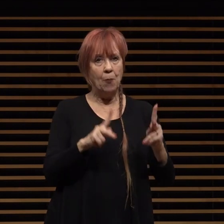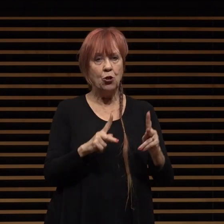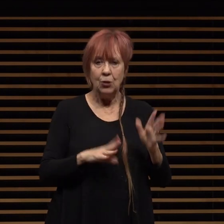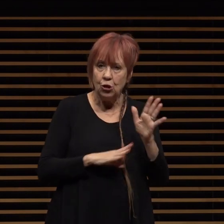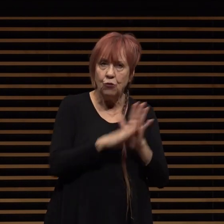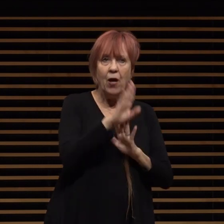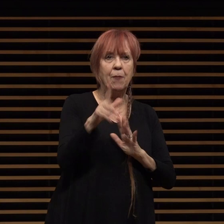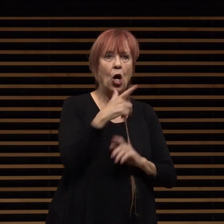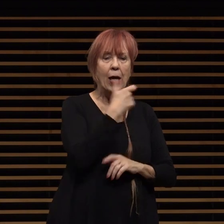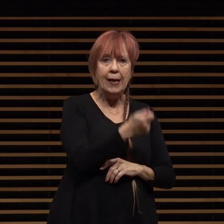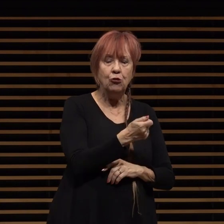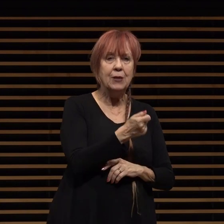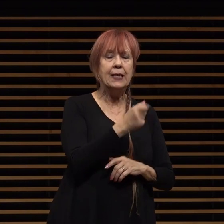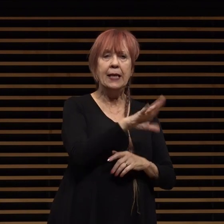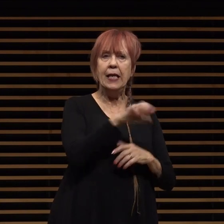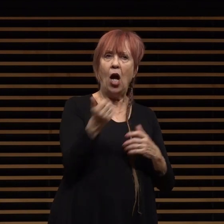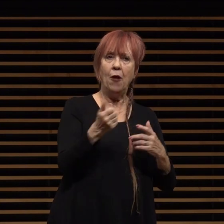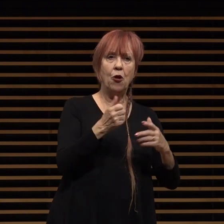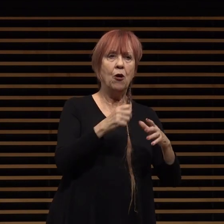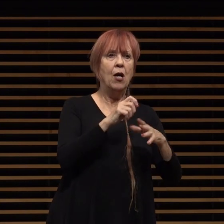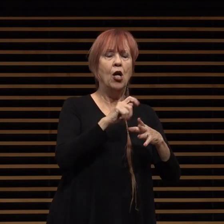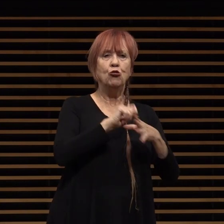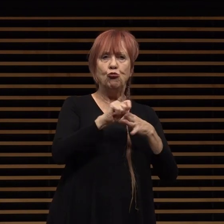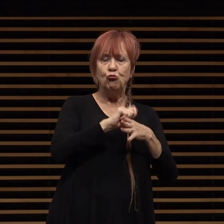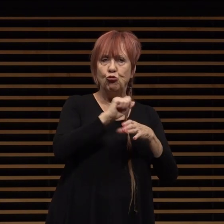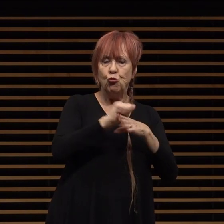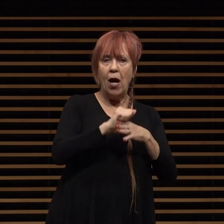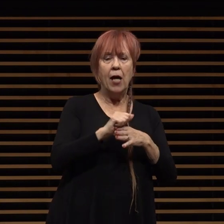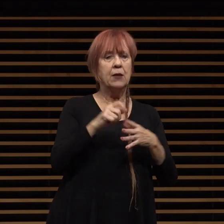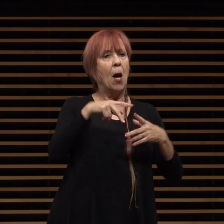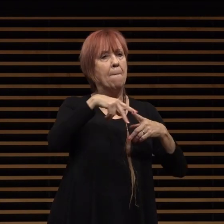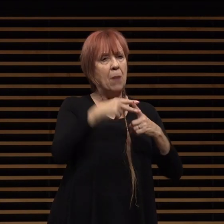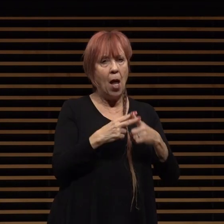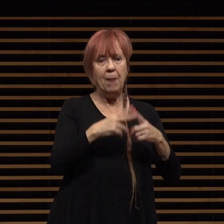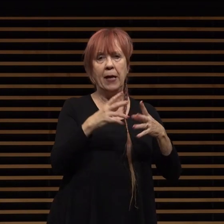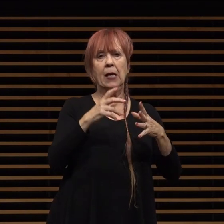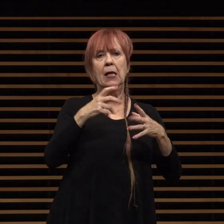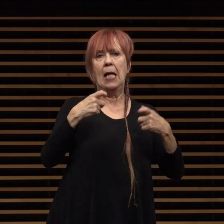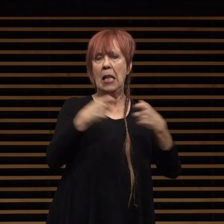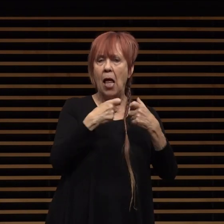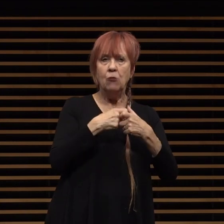plumbing electrical carpentry or iron